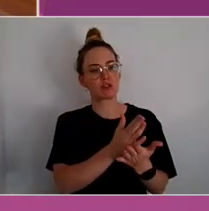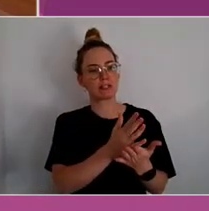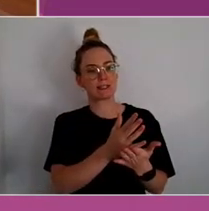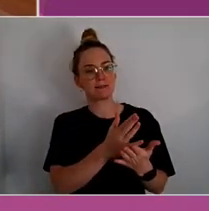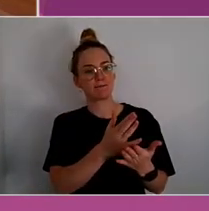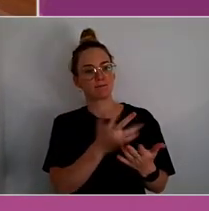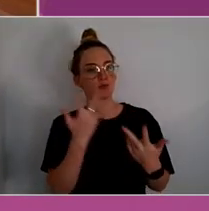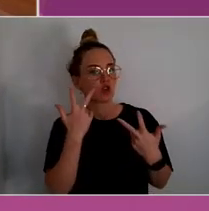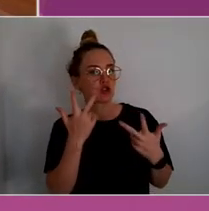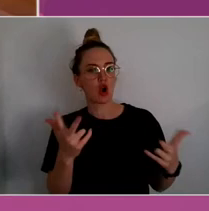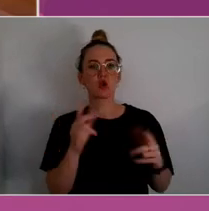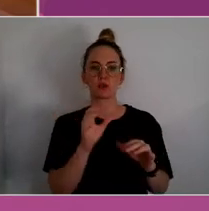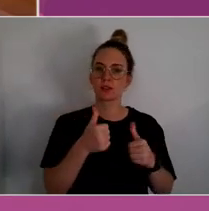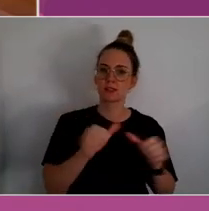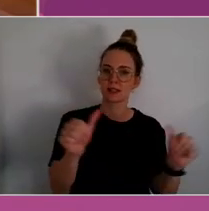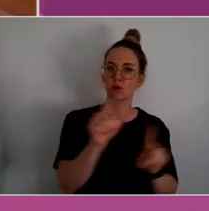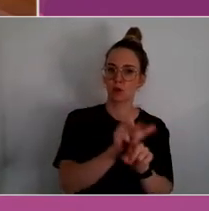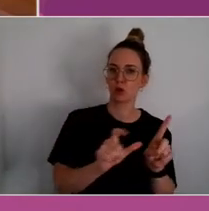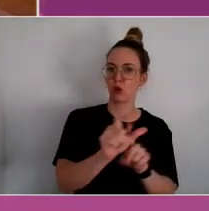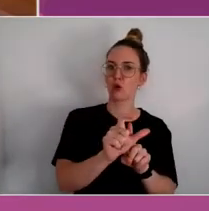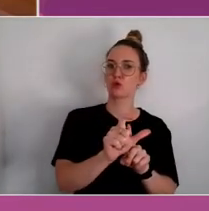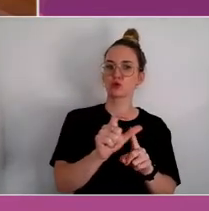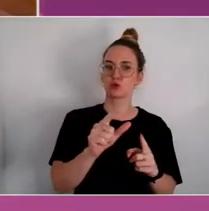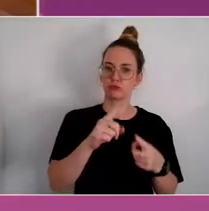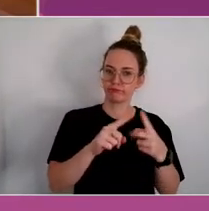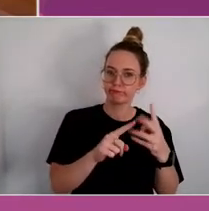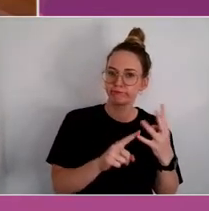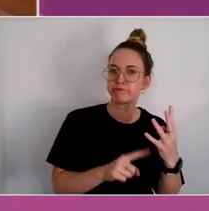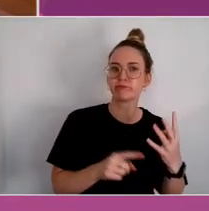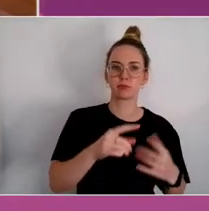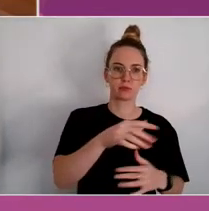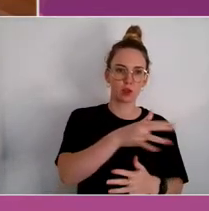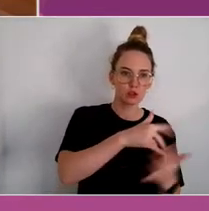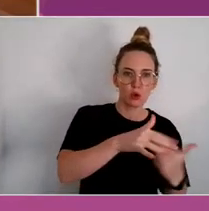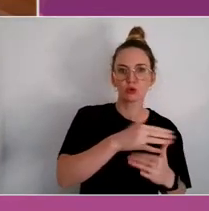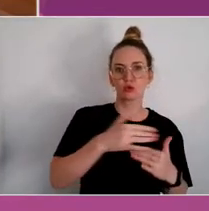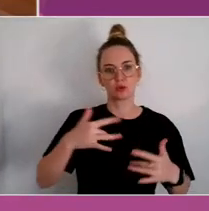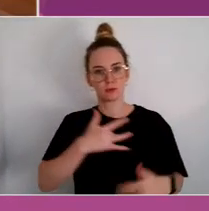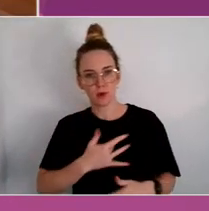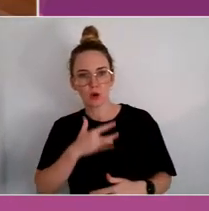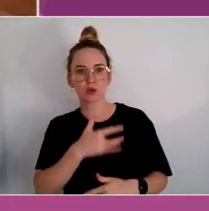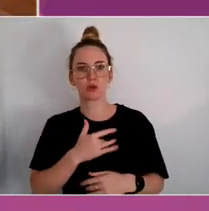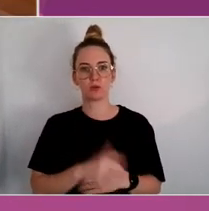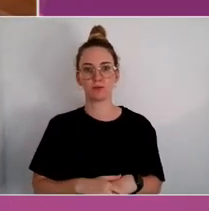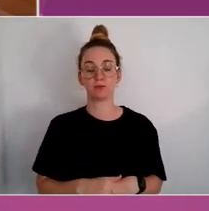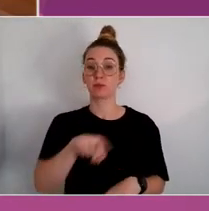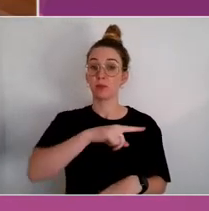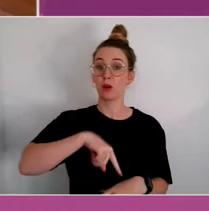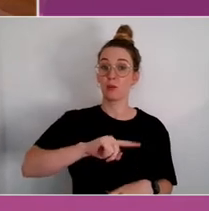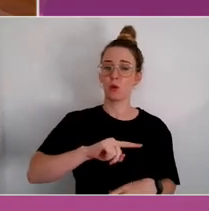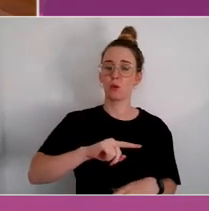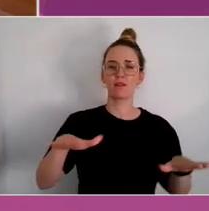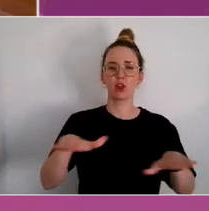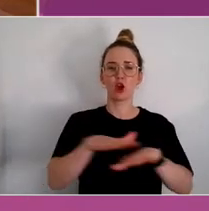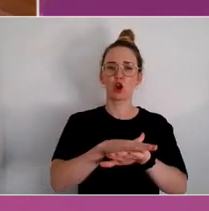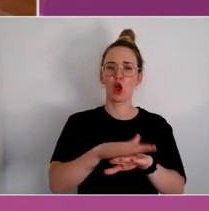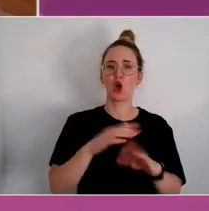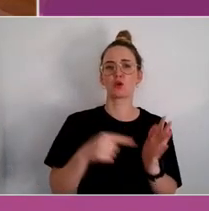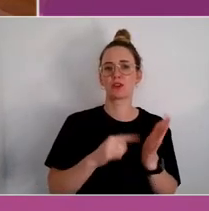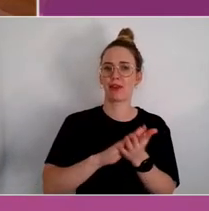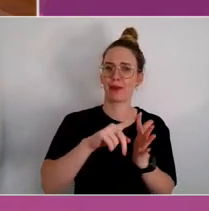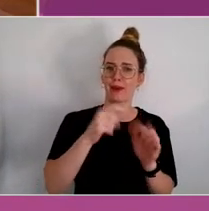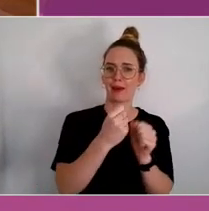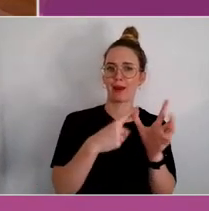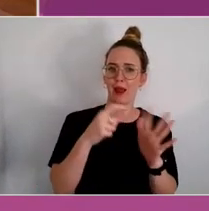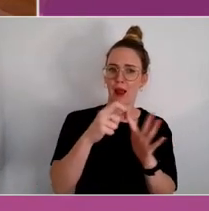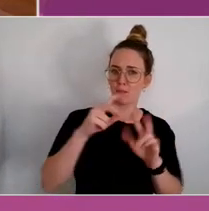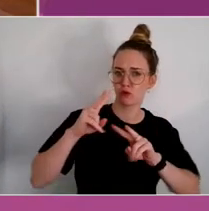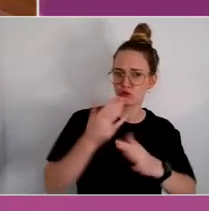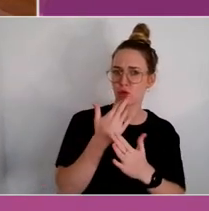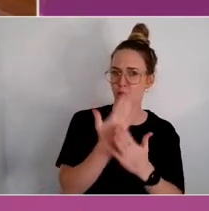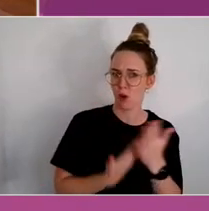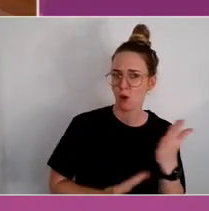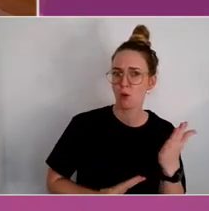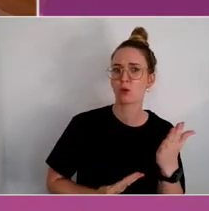It's in our close The Gap 2020 report, and that report was titled our future and culture